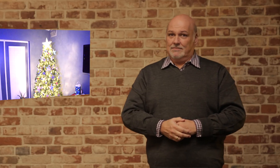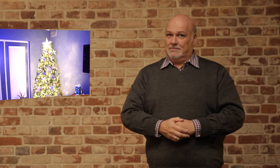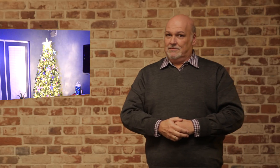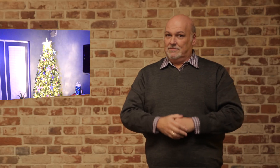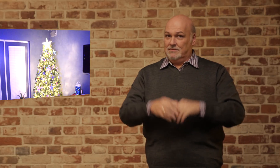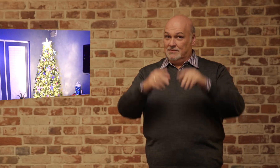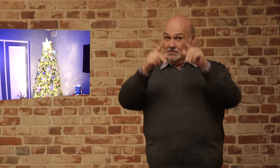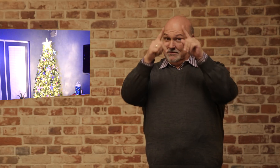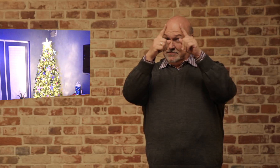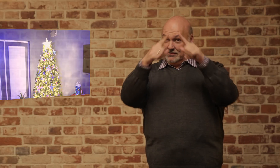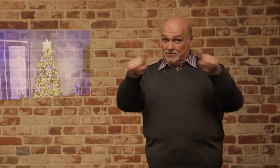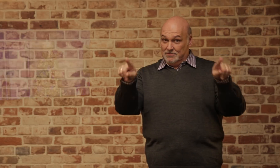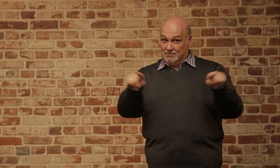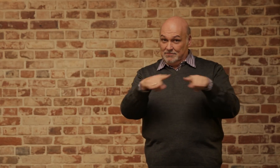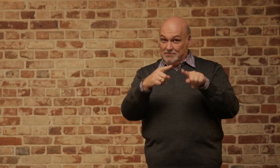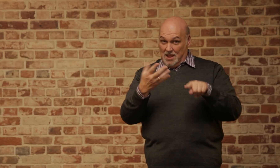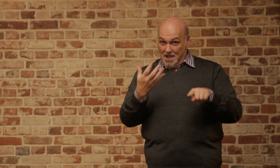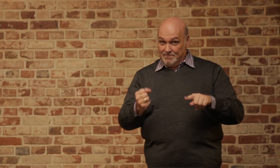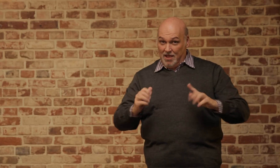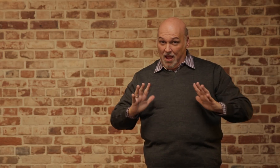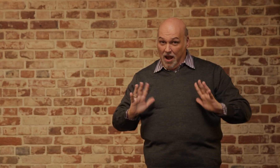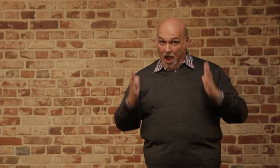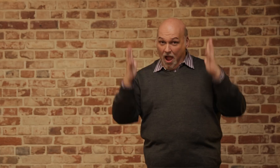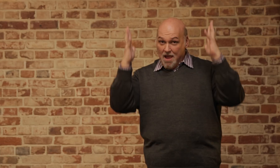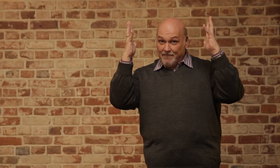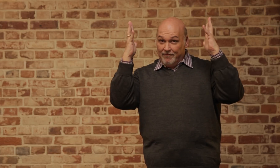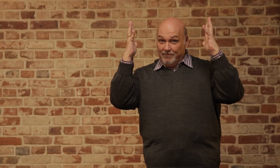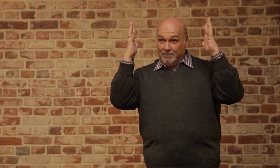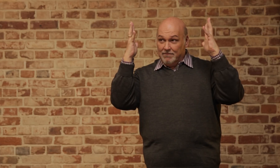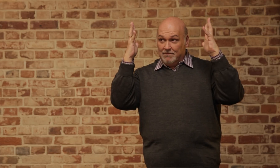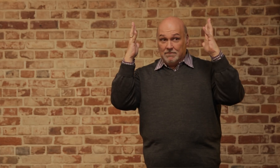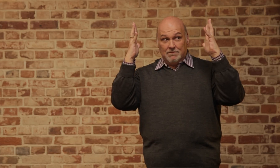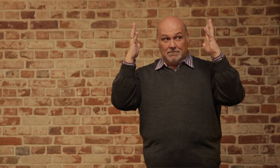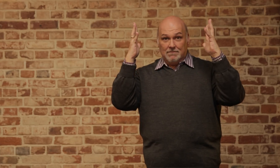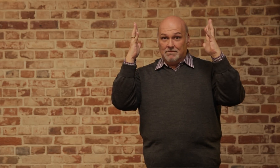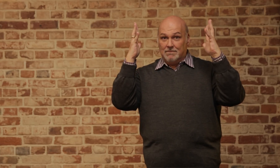Can a Christmas tree be alive?